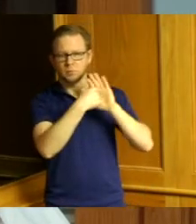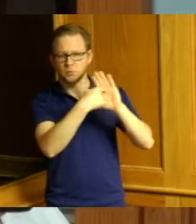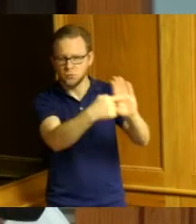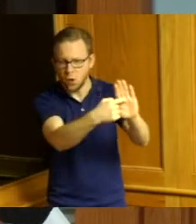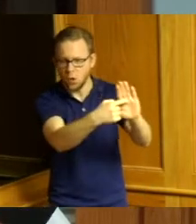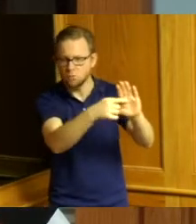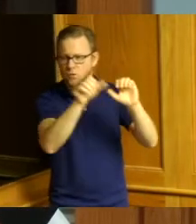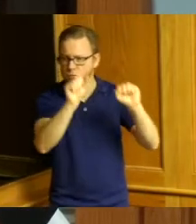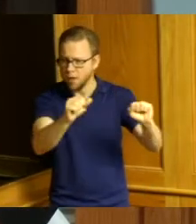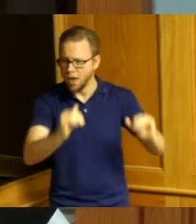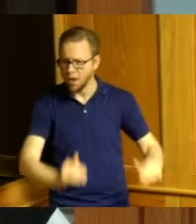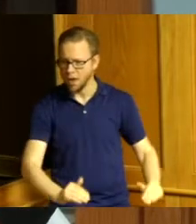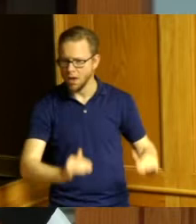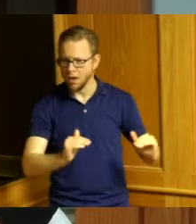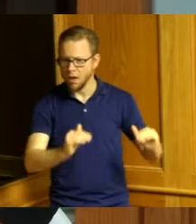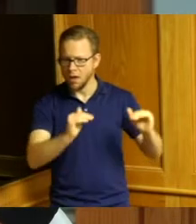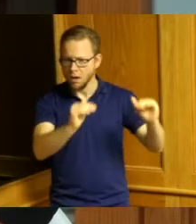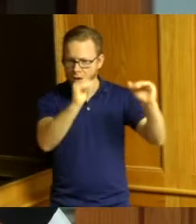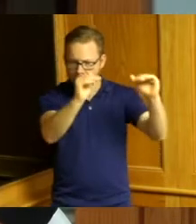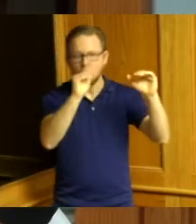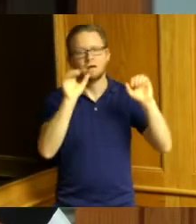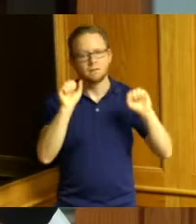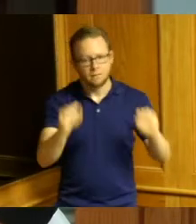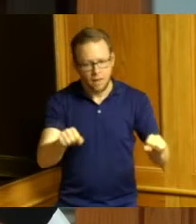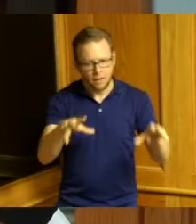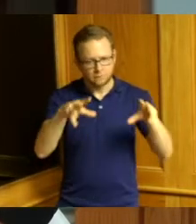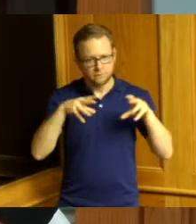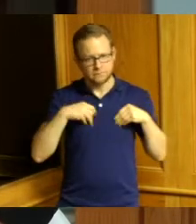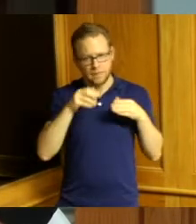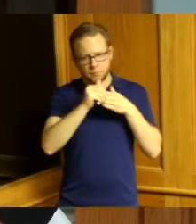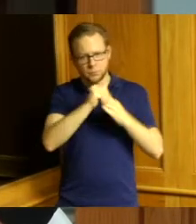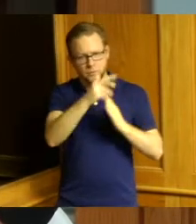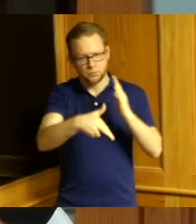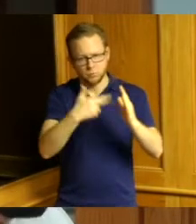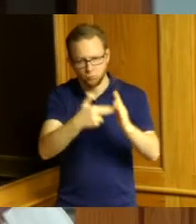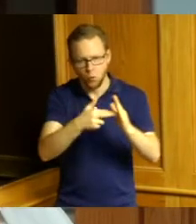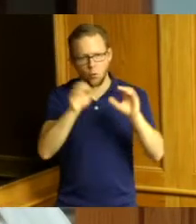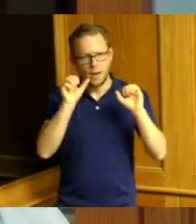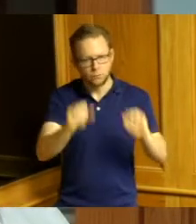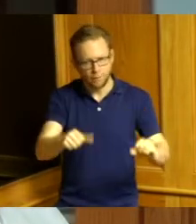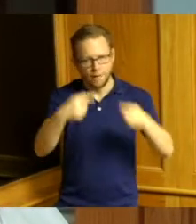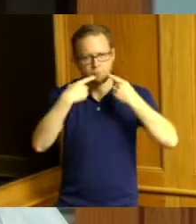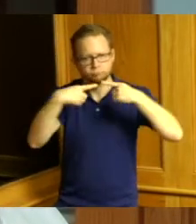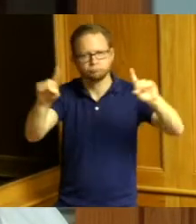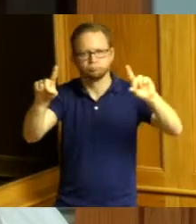an organization to take on important leadership responsibilities and to do it well and finally